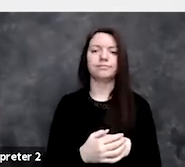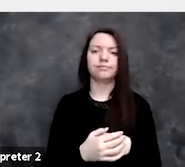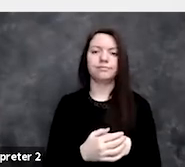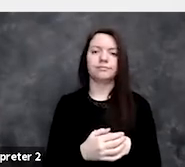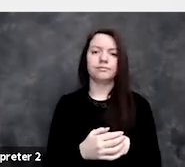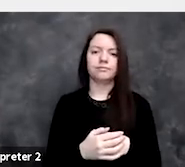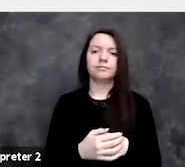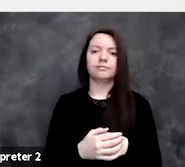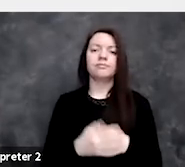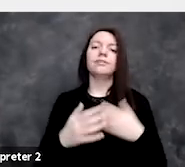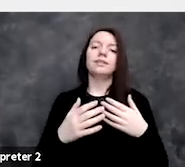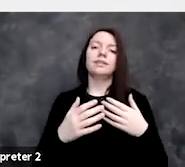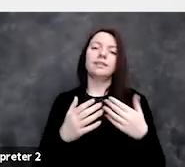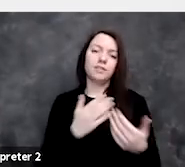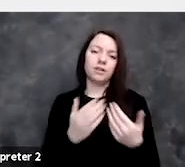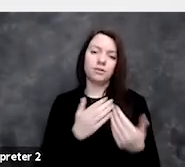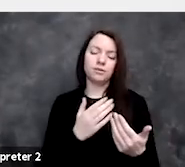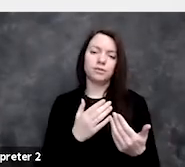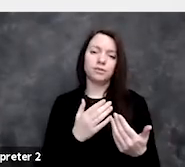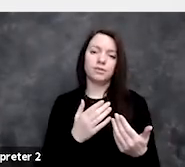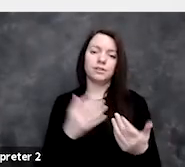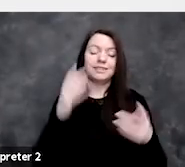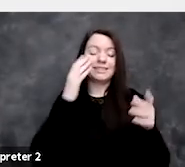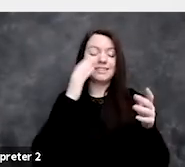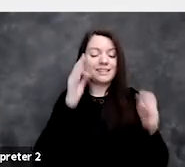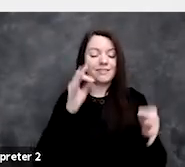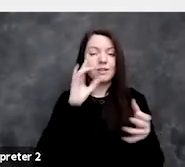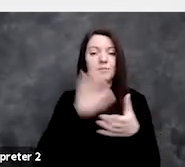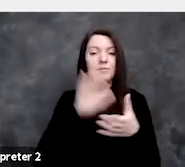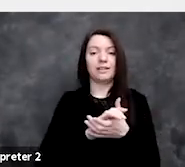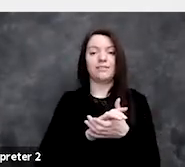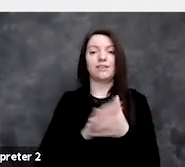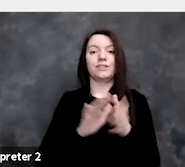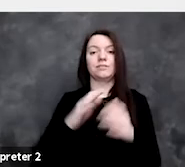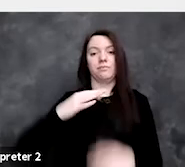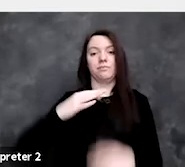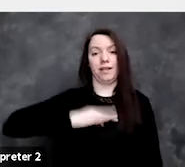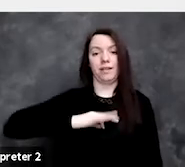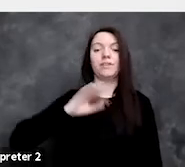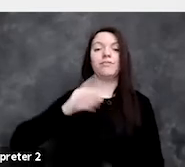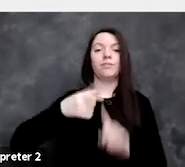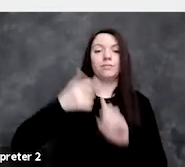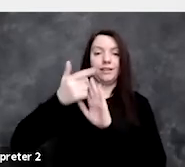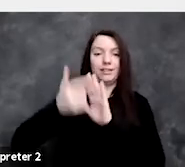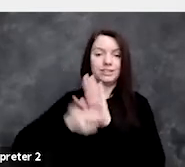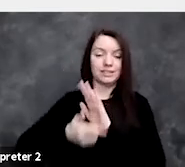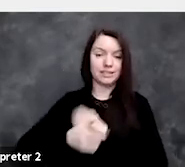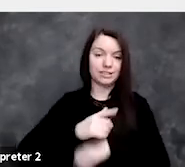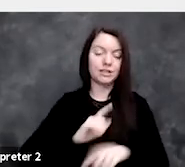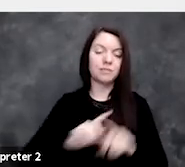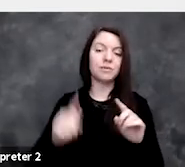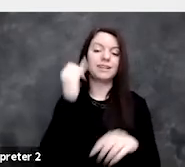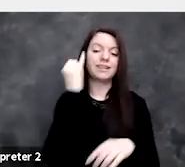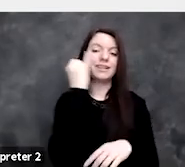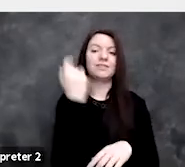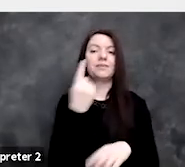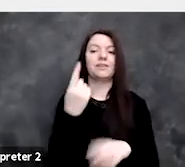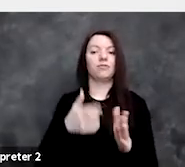although I absolutely think there's value in legislation, what I find is when something has to be legislated,